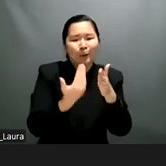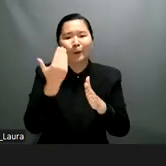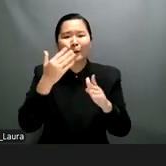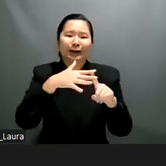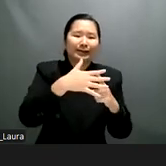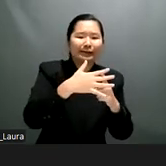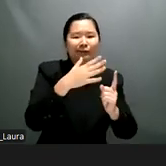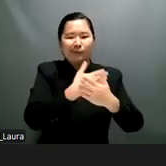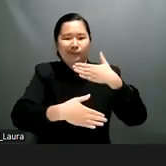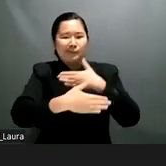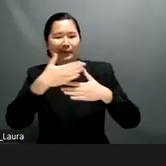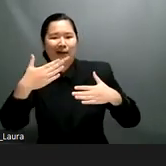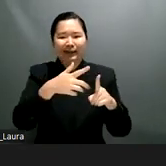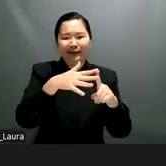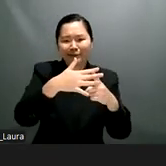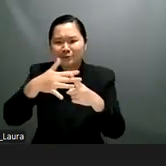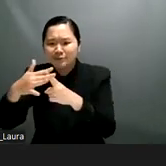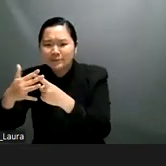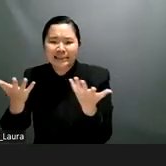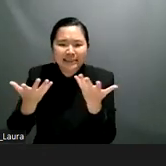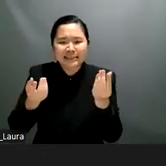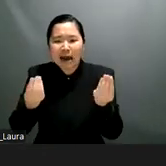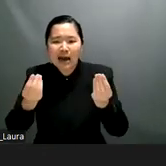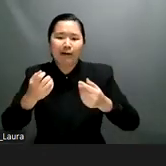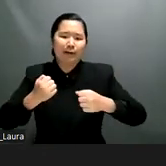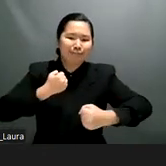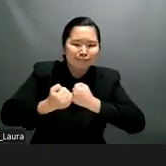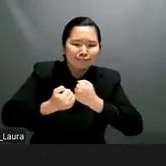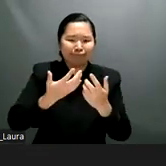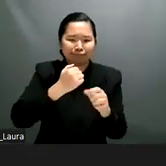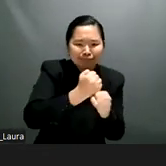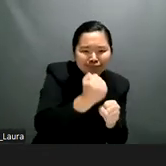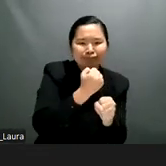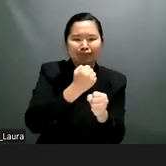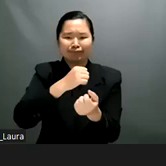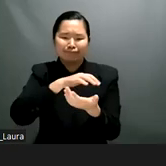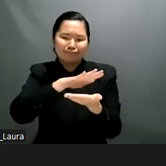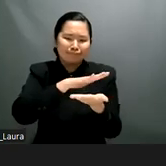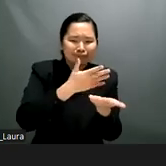and um you you have rightly said that it's no longer just about reminding but we need